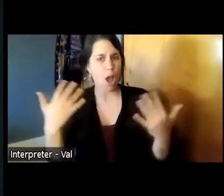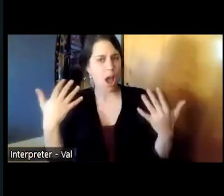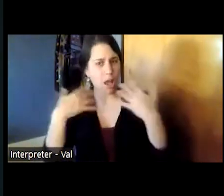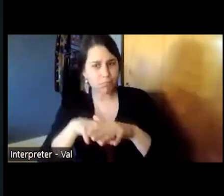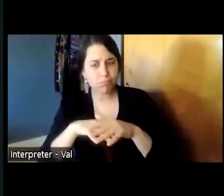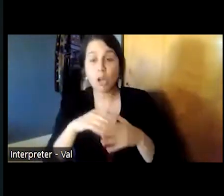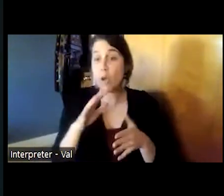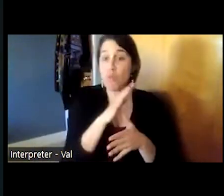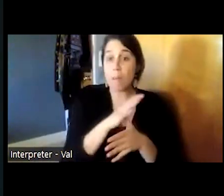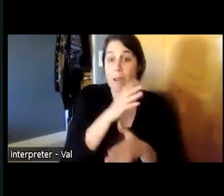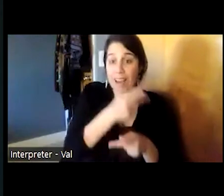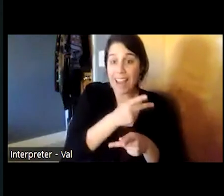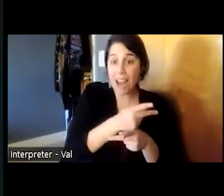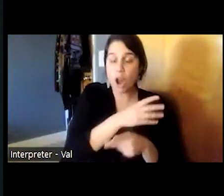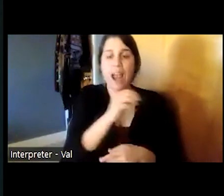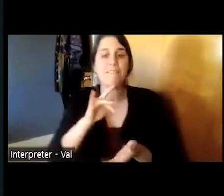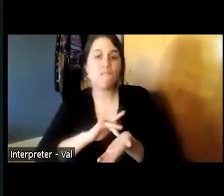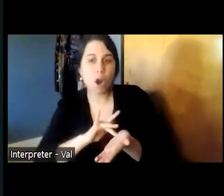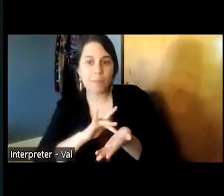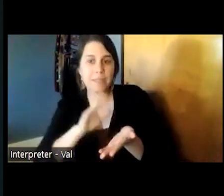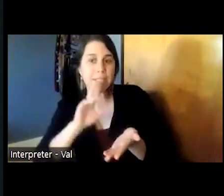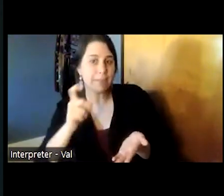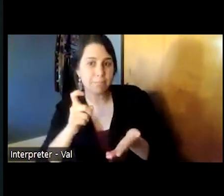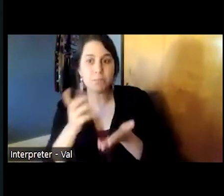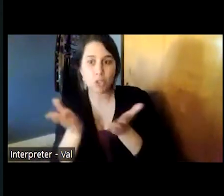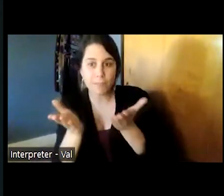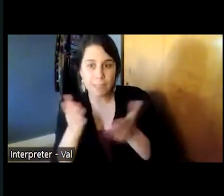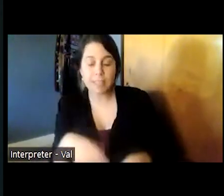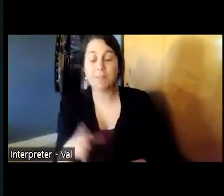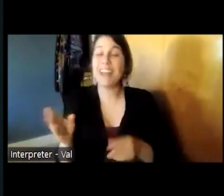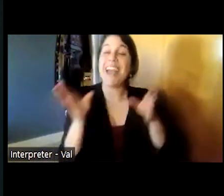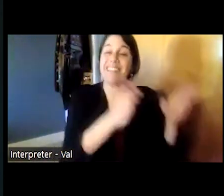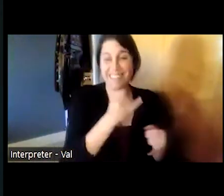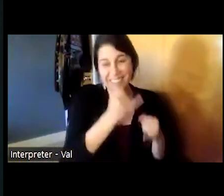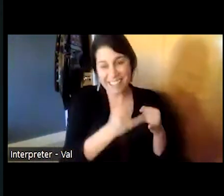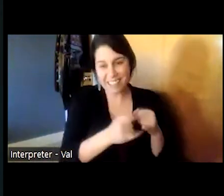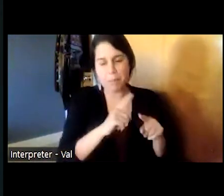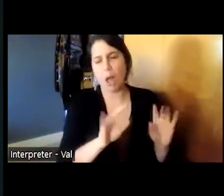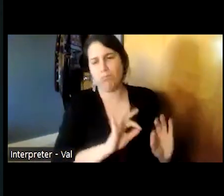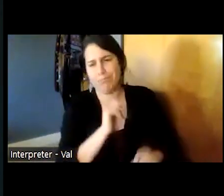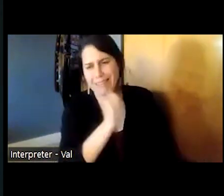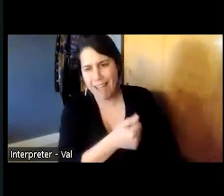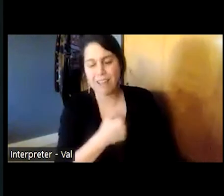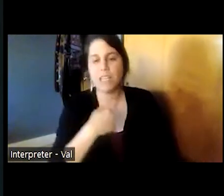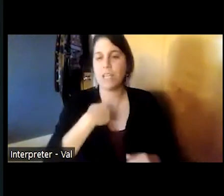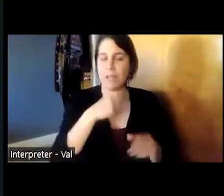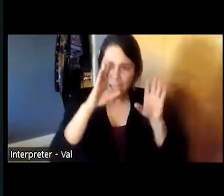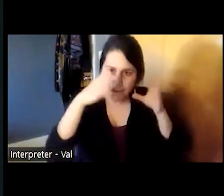care and pharmacy services and last but not least we've been able to attend to the social needs